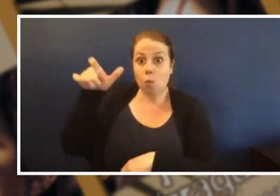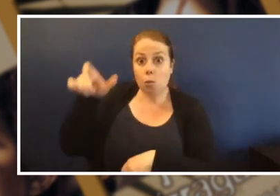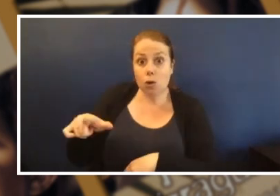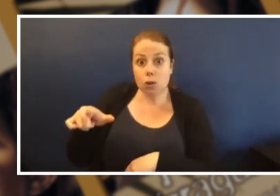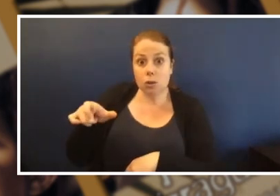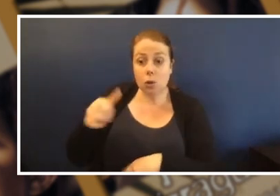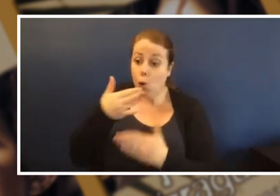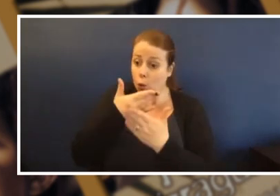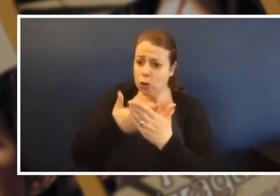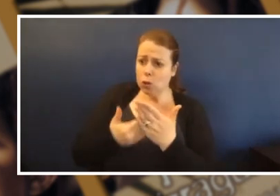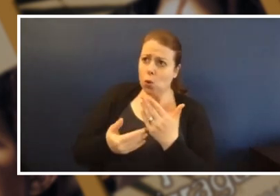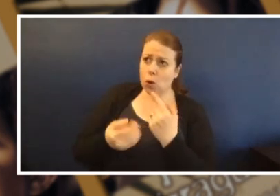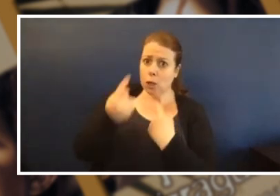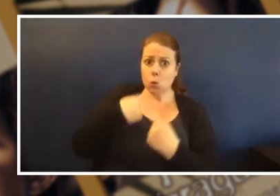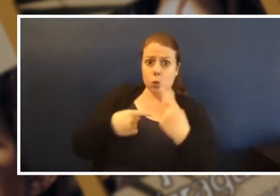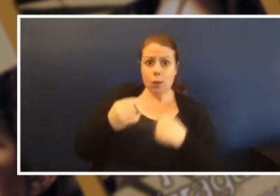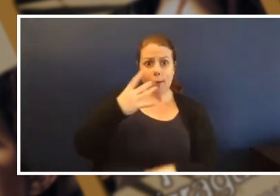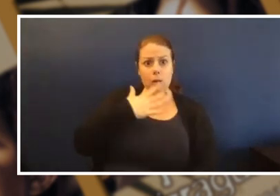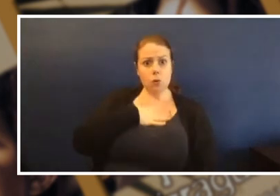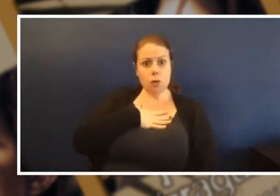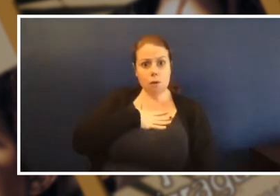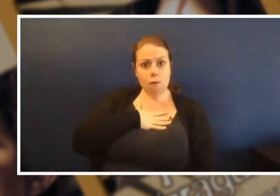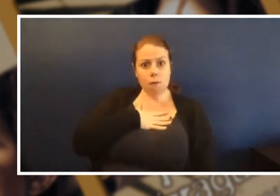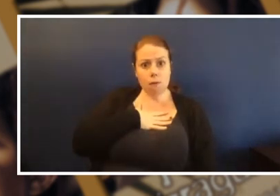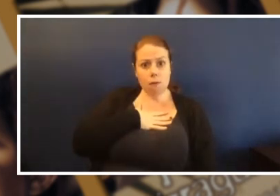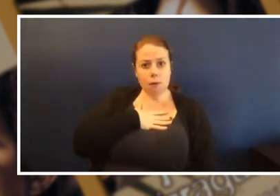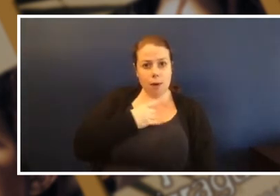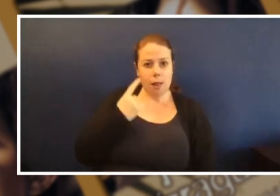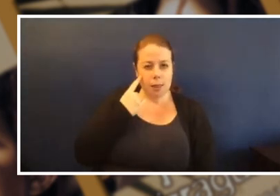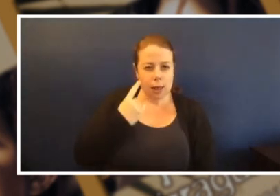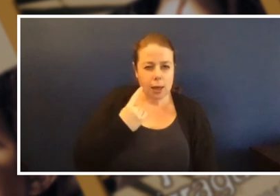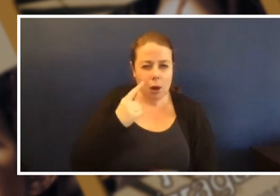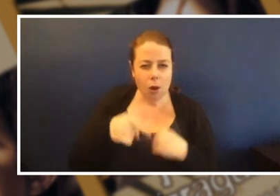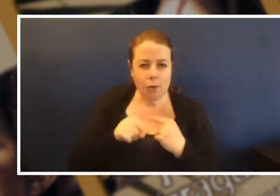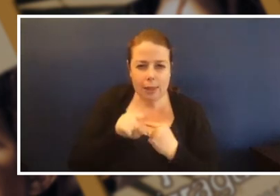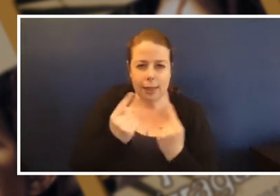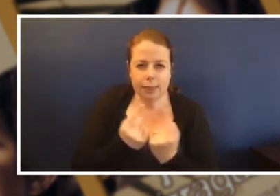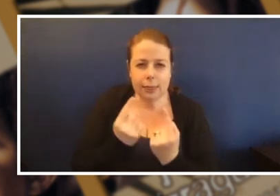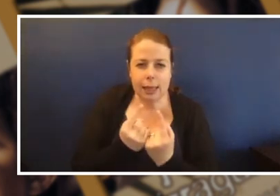time when that thing gave you strength and maybe you could write a description or draw a picture